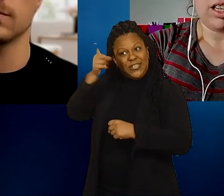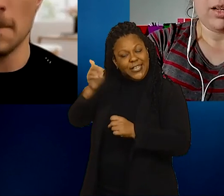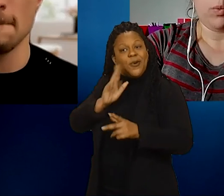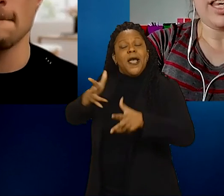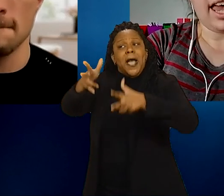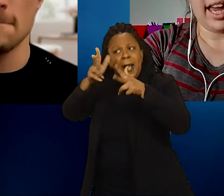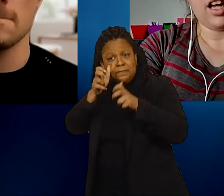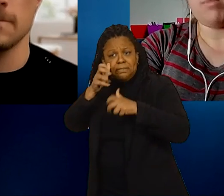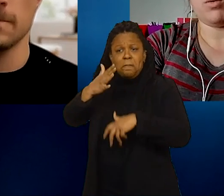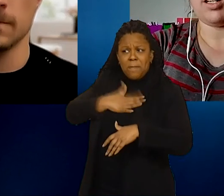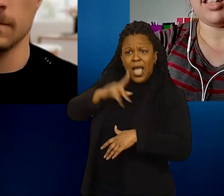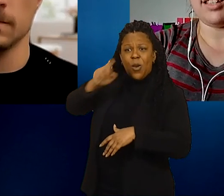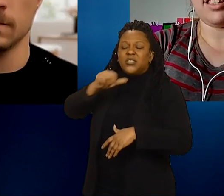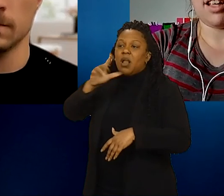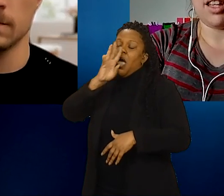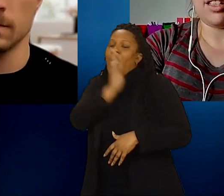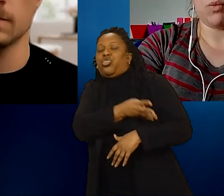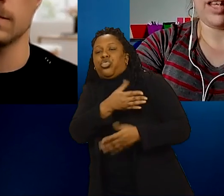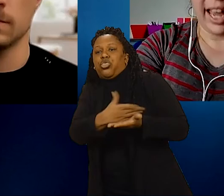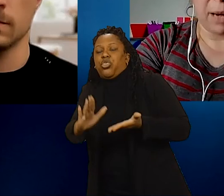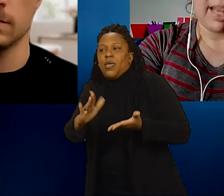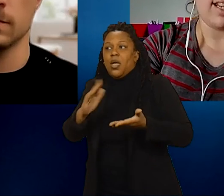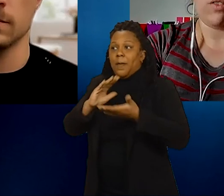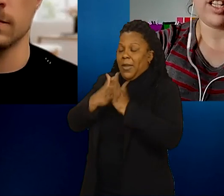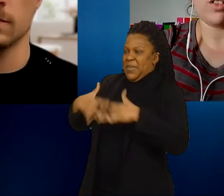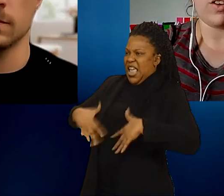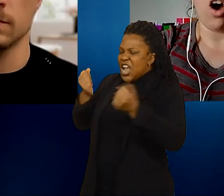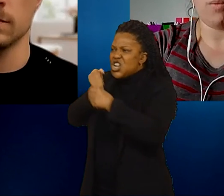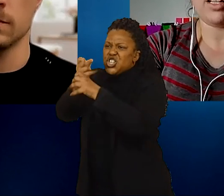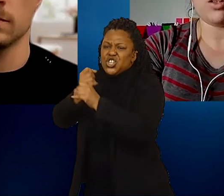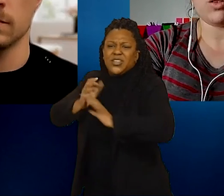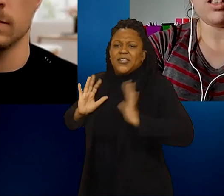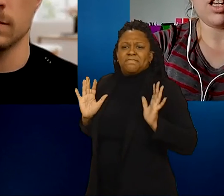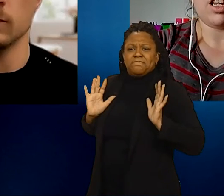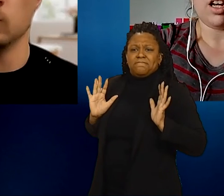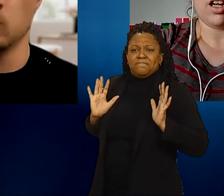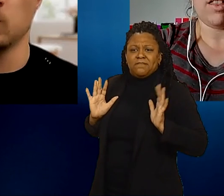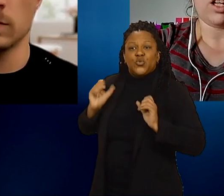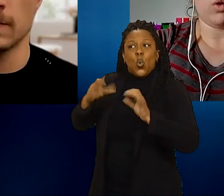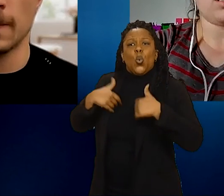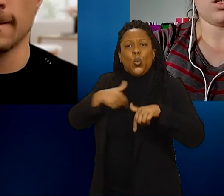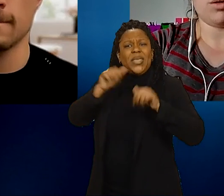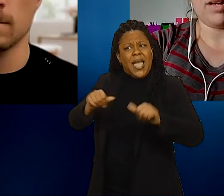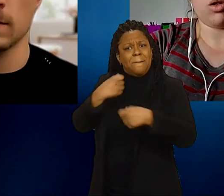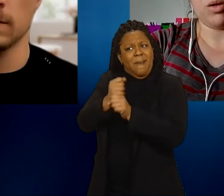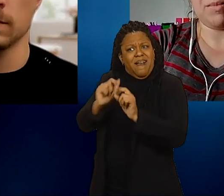We can come to a consensus on this and we can make a difference for all Minnesotans that use durable medical equipment.